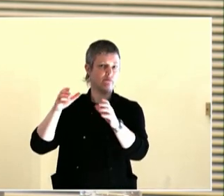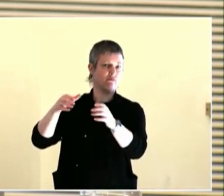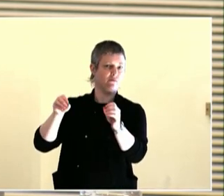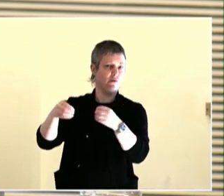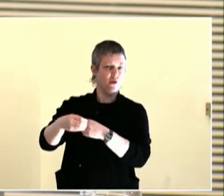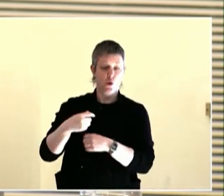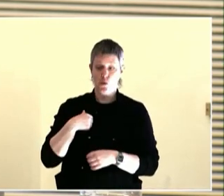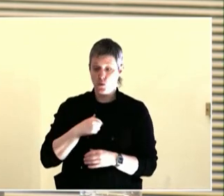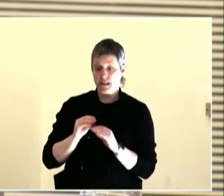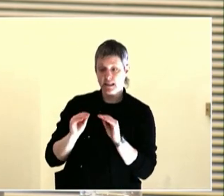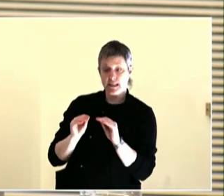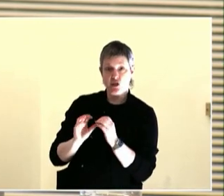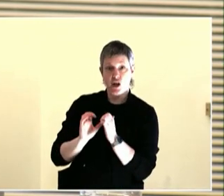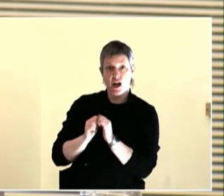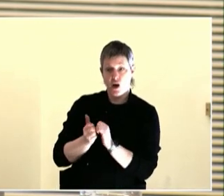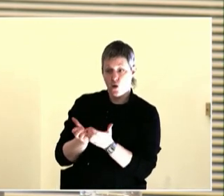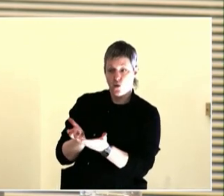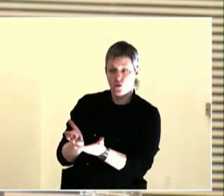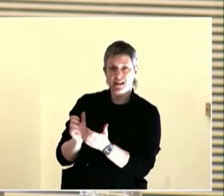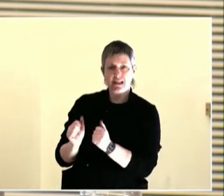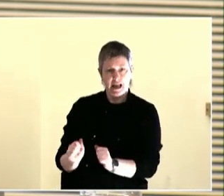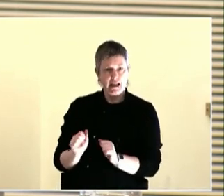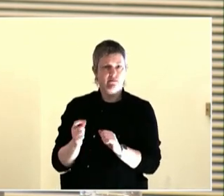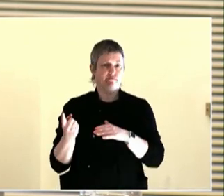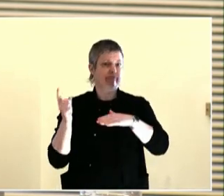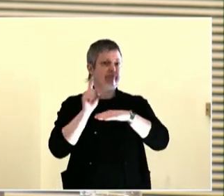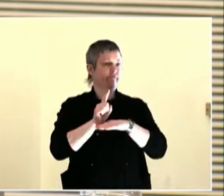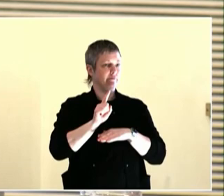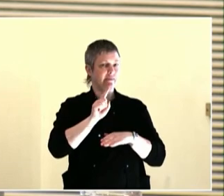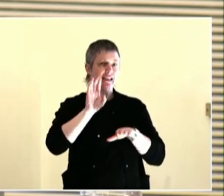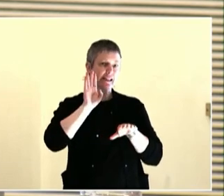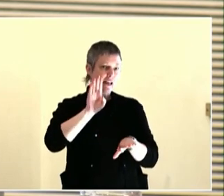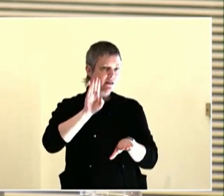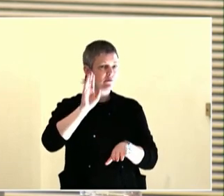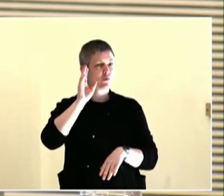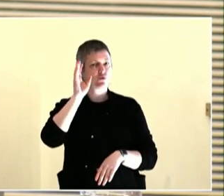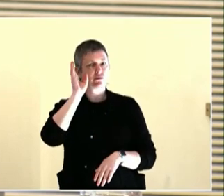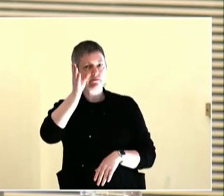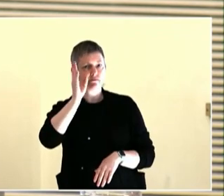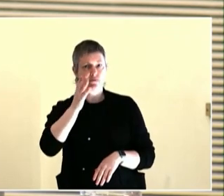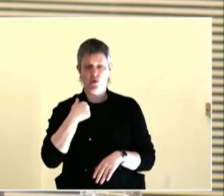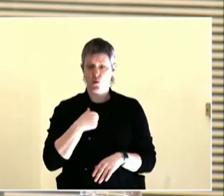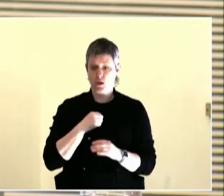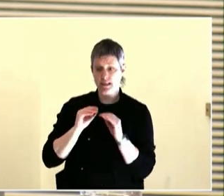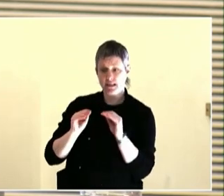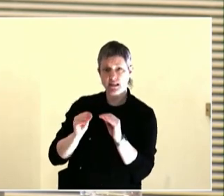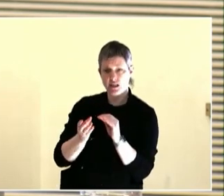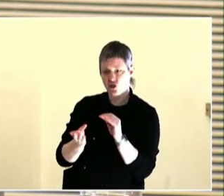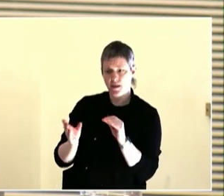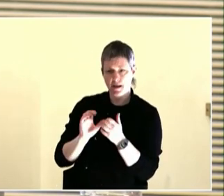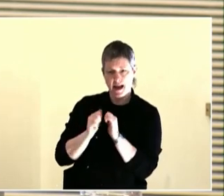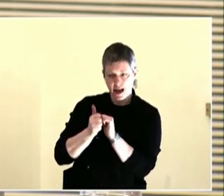hire three teacher fellows -- Antonio is one of them -- to be able to build on the work that